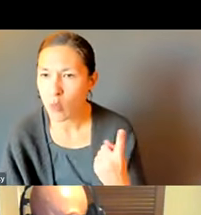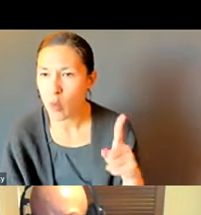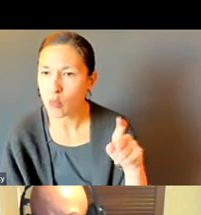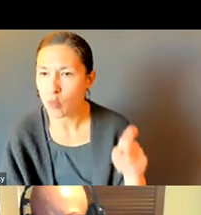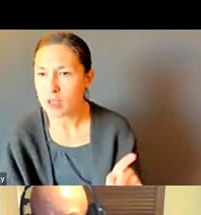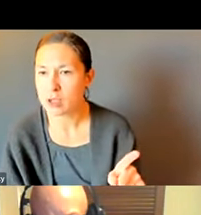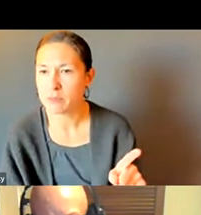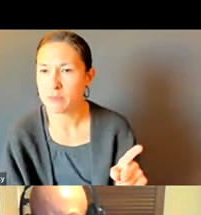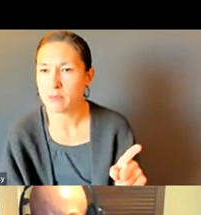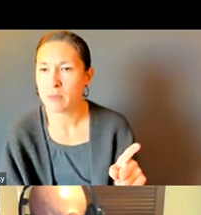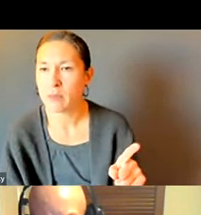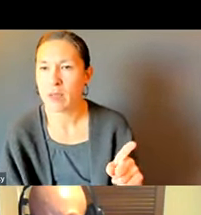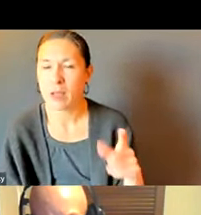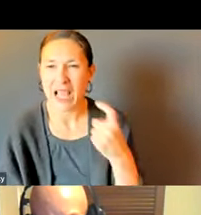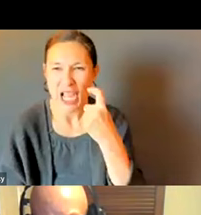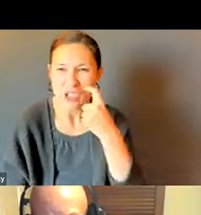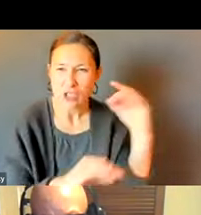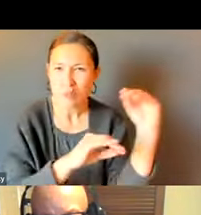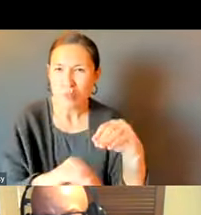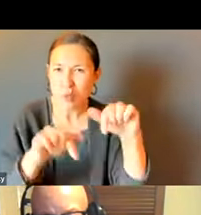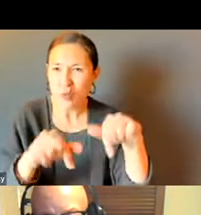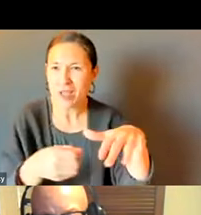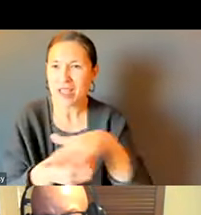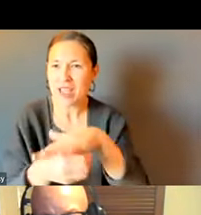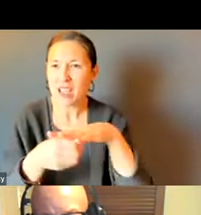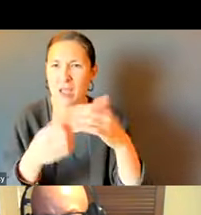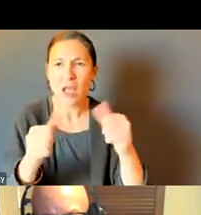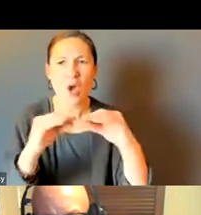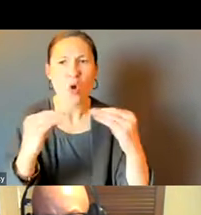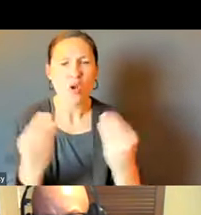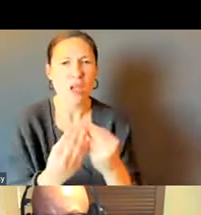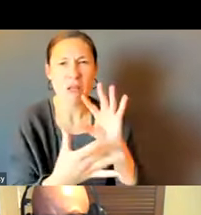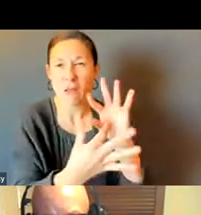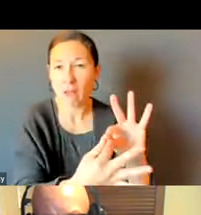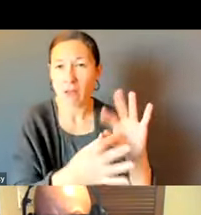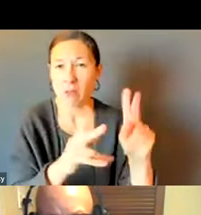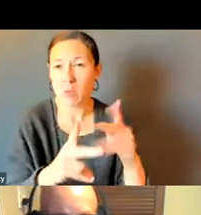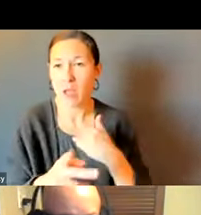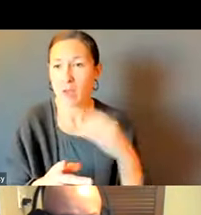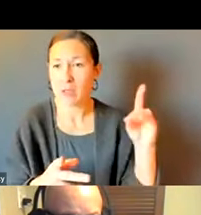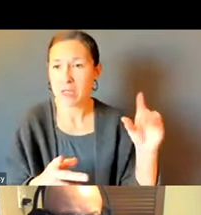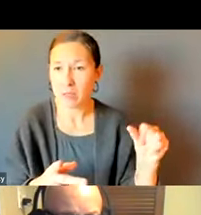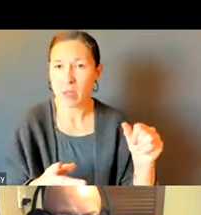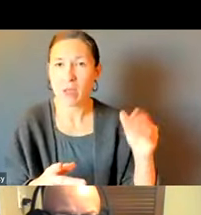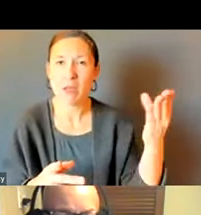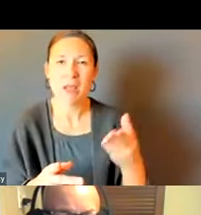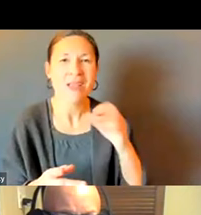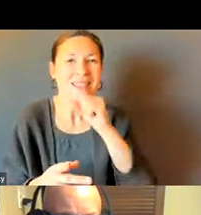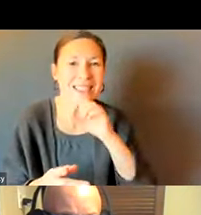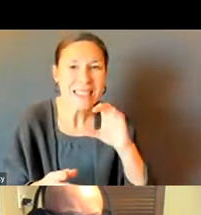CHAT NOTES. WE HAVE A QUESTION SAYING NEW TO THE AREA HERE. ARE THERE ORGANIZATIONS THAT